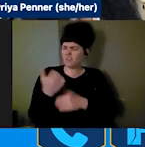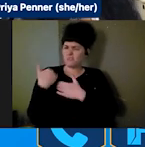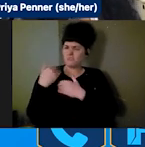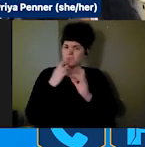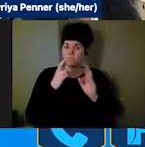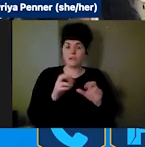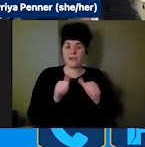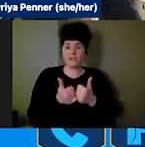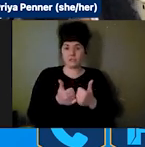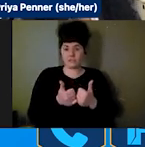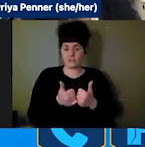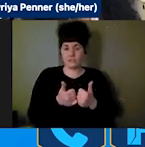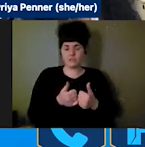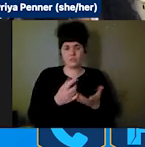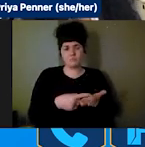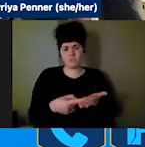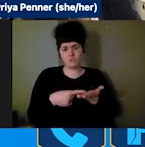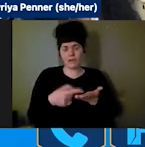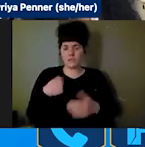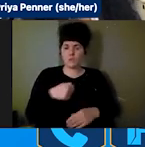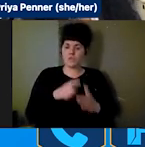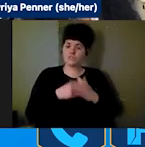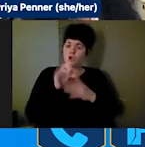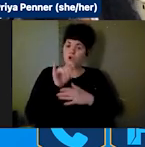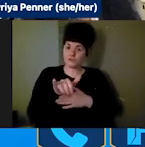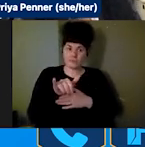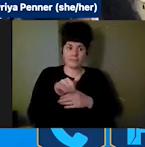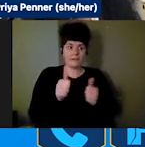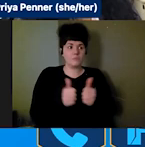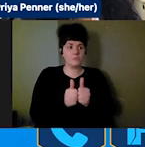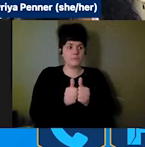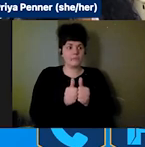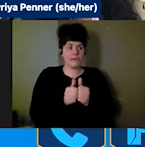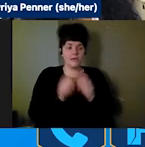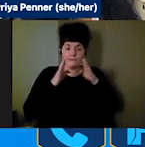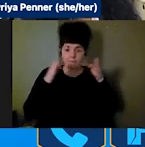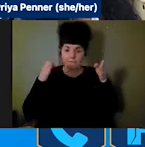started that call with a focus on a call to action, which